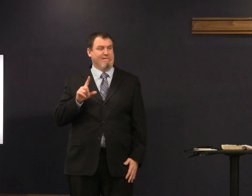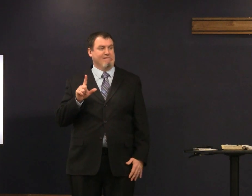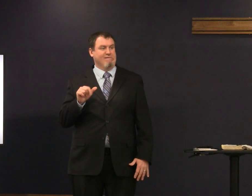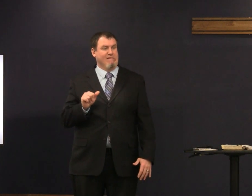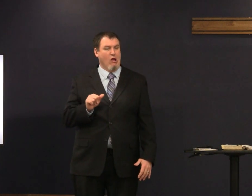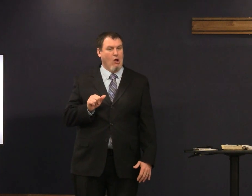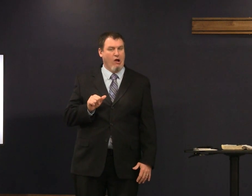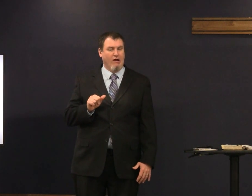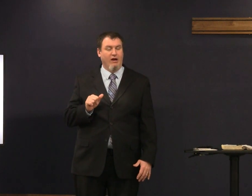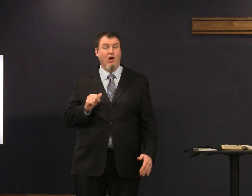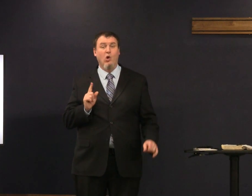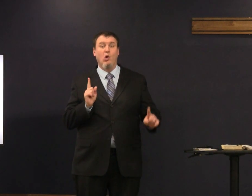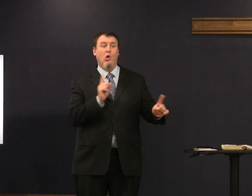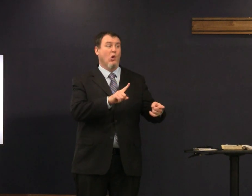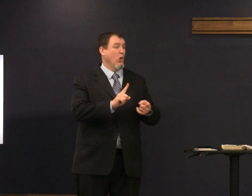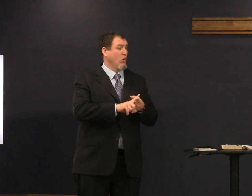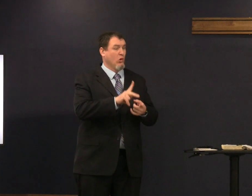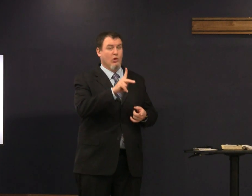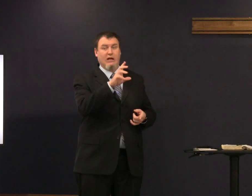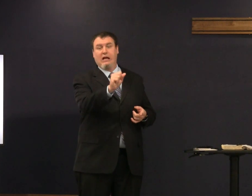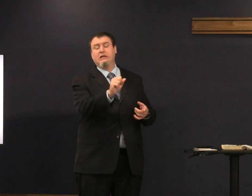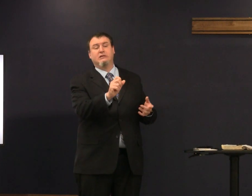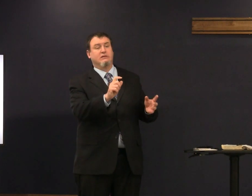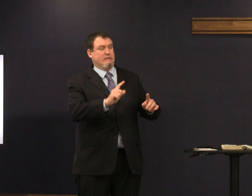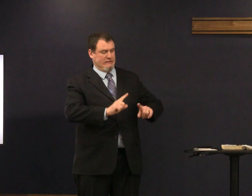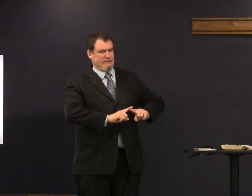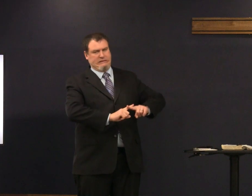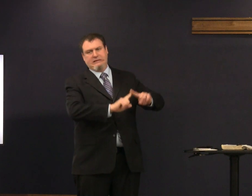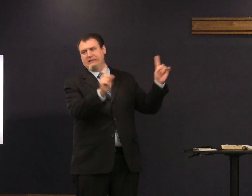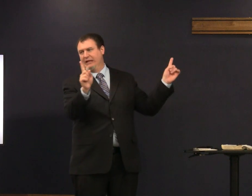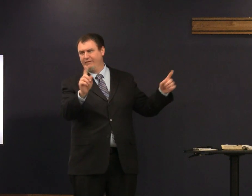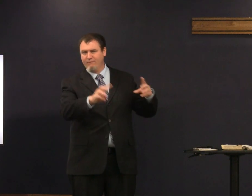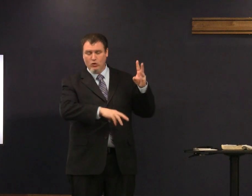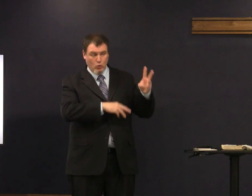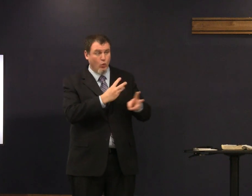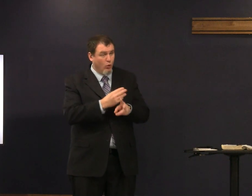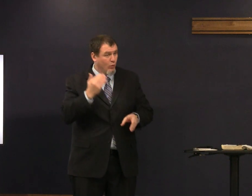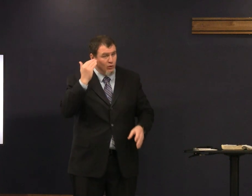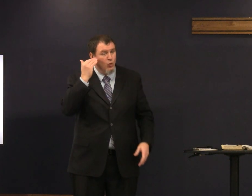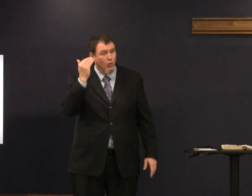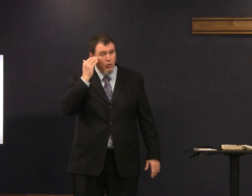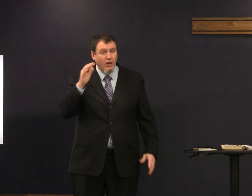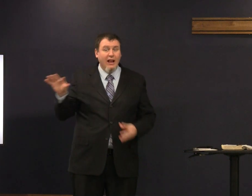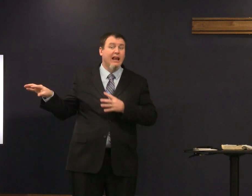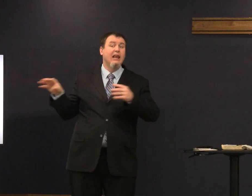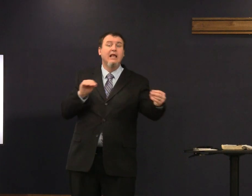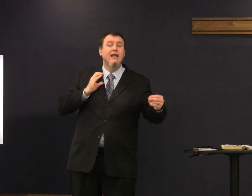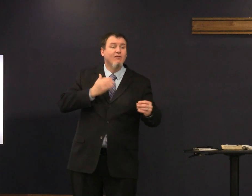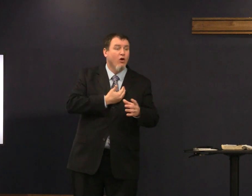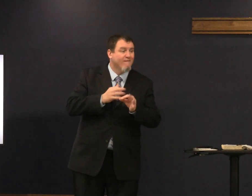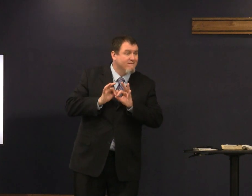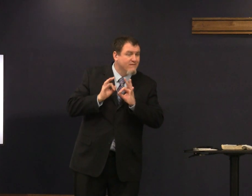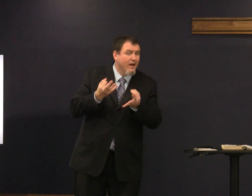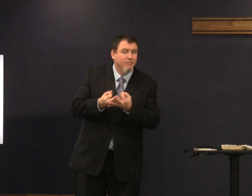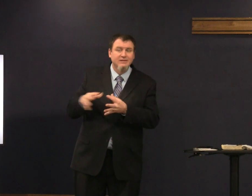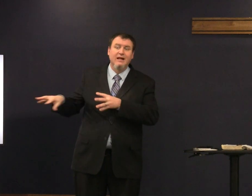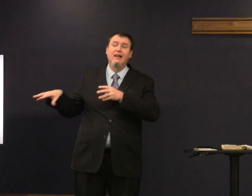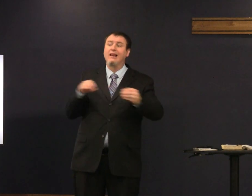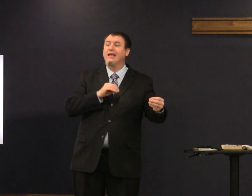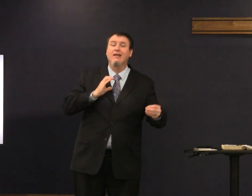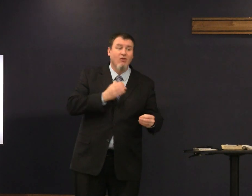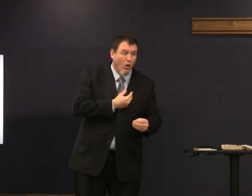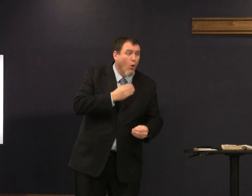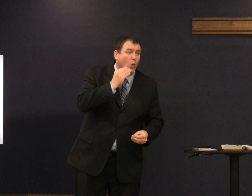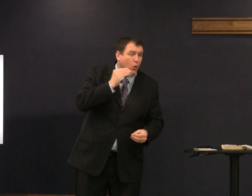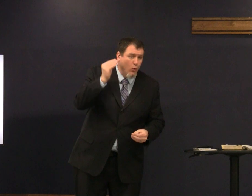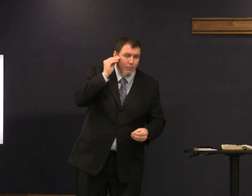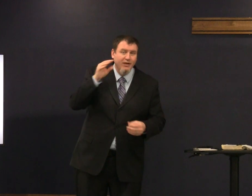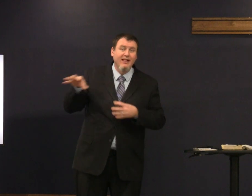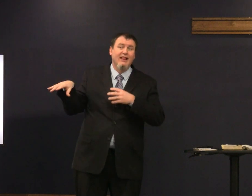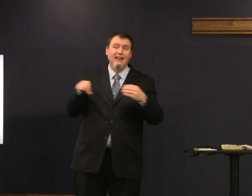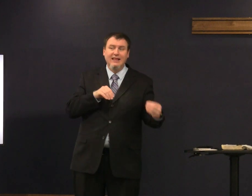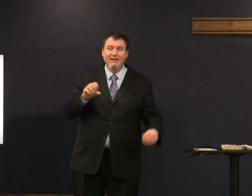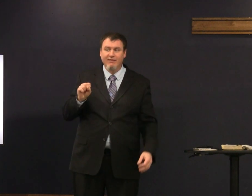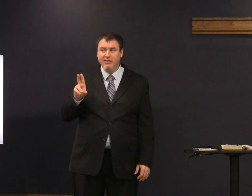we left and we left Florida we got to Kansas it was a different world we left our family our home